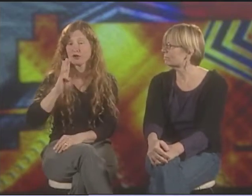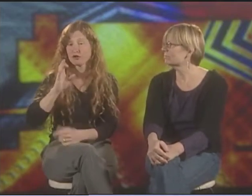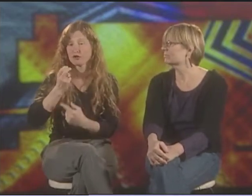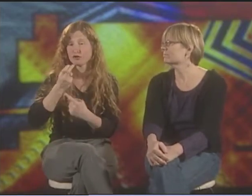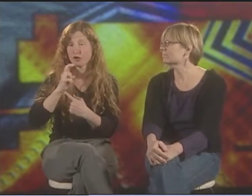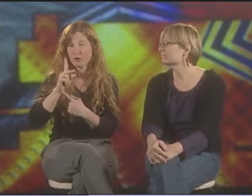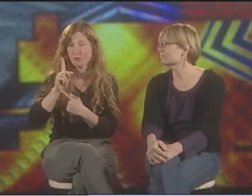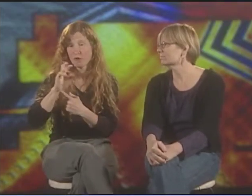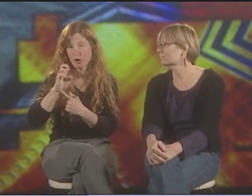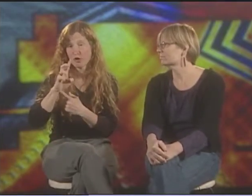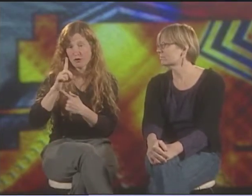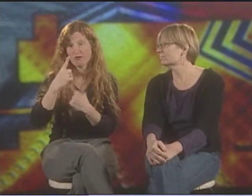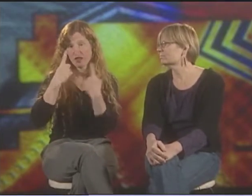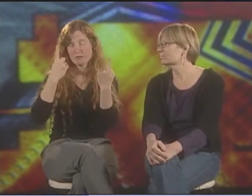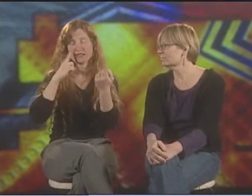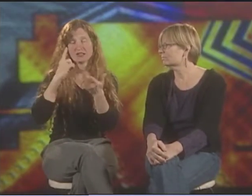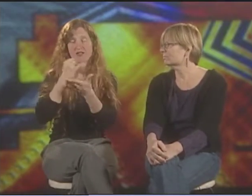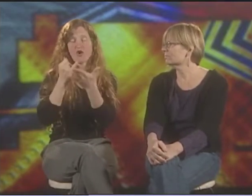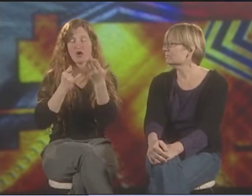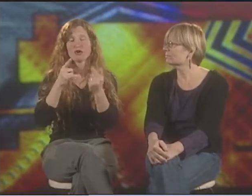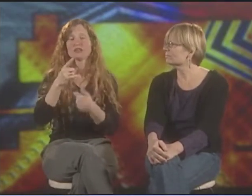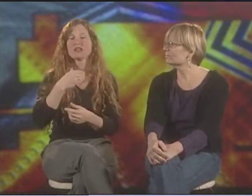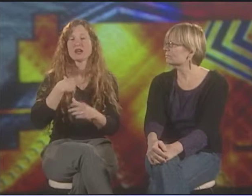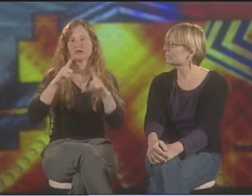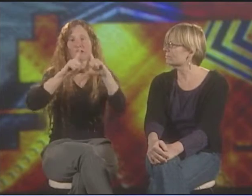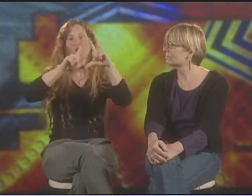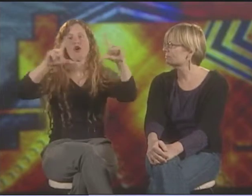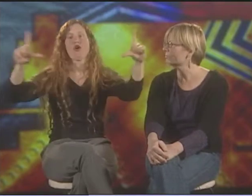RIGHT. AND WHAT KAREN IS REFERRING TO IS CHUCK BAIRD'S ARTWORK.